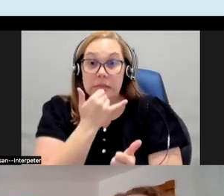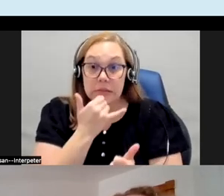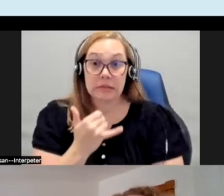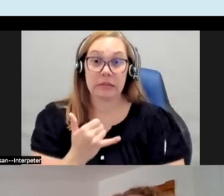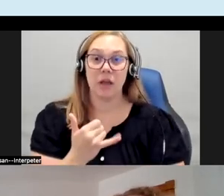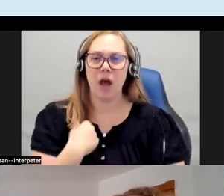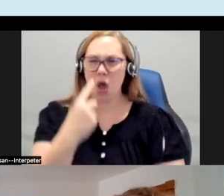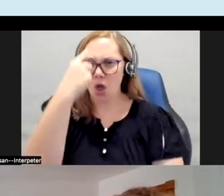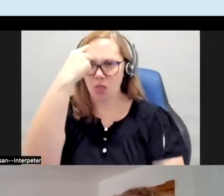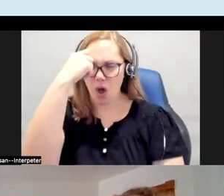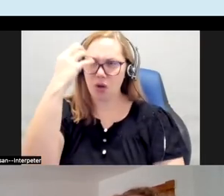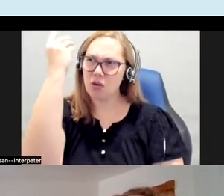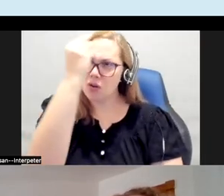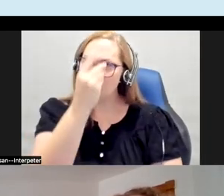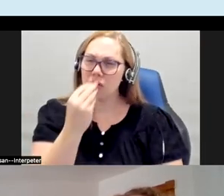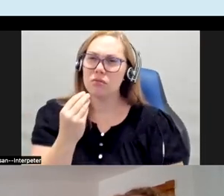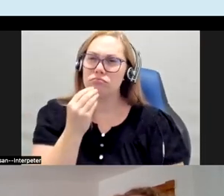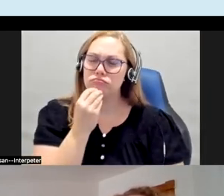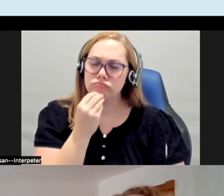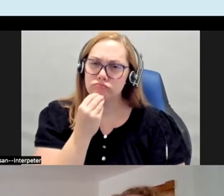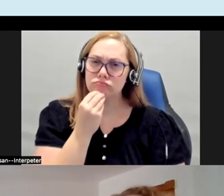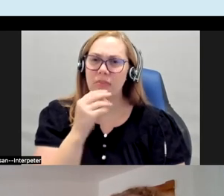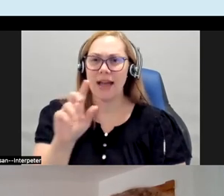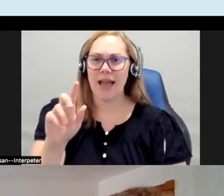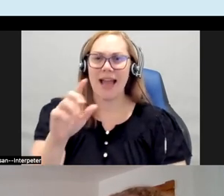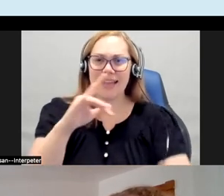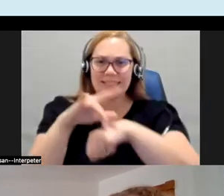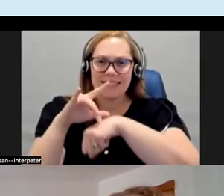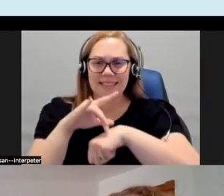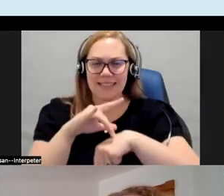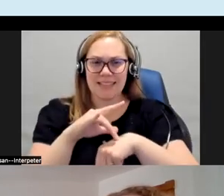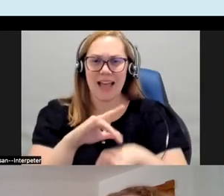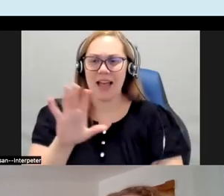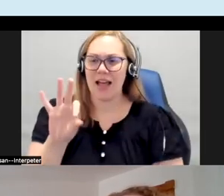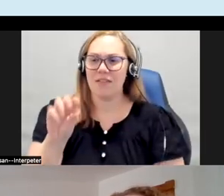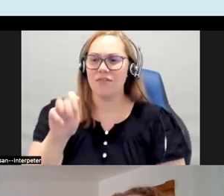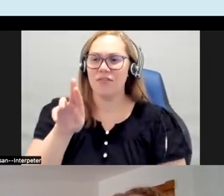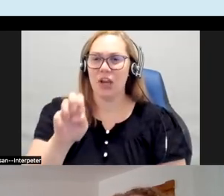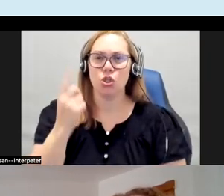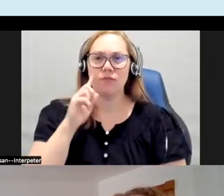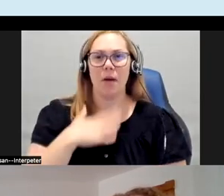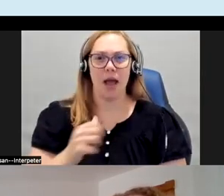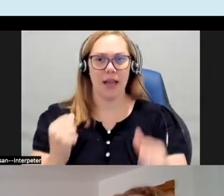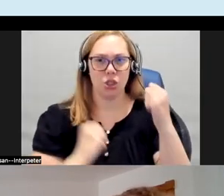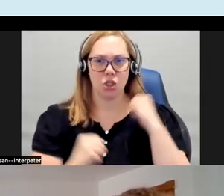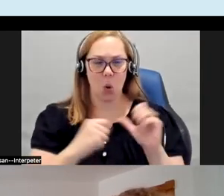I thought about making a tactile feature for my shows and also recommending that